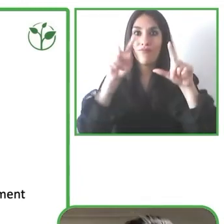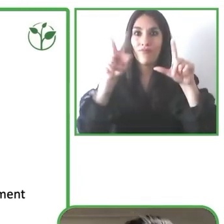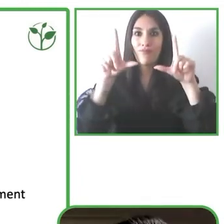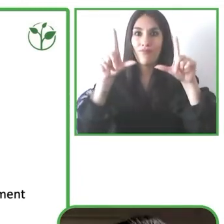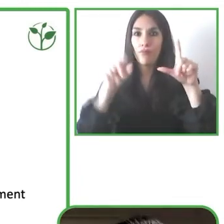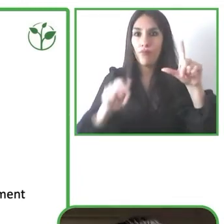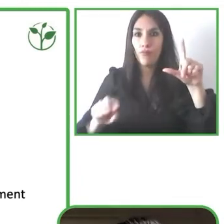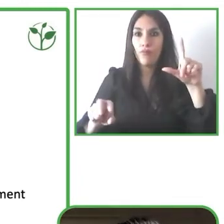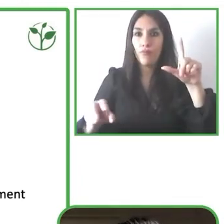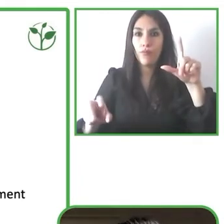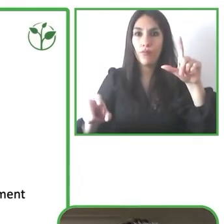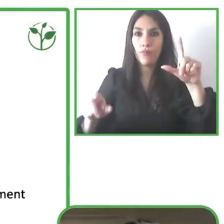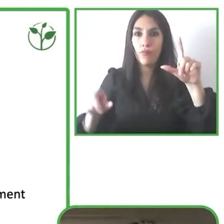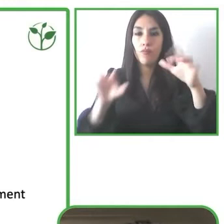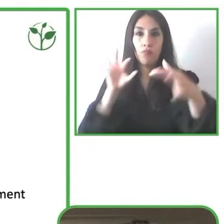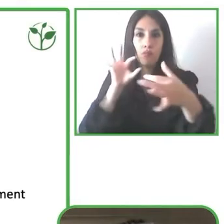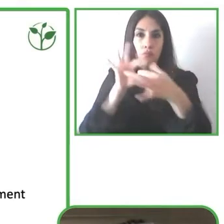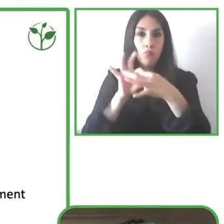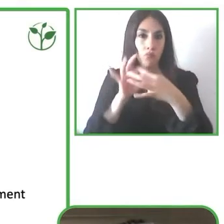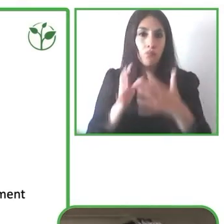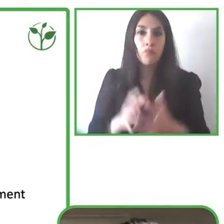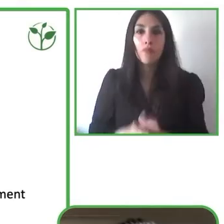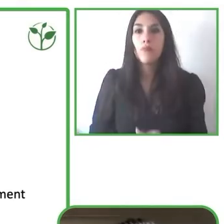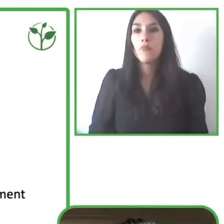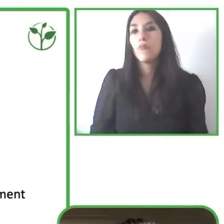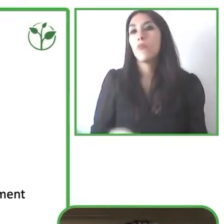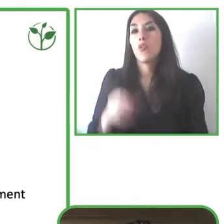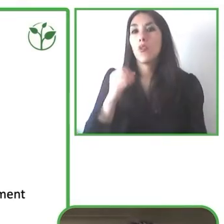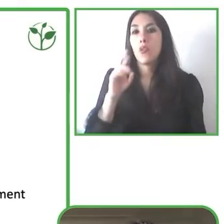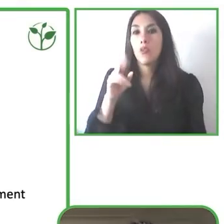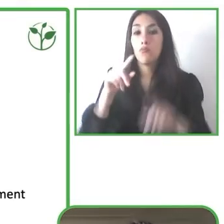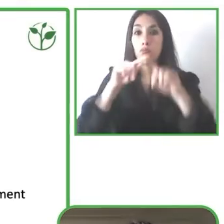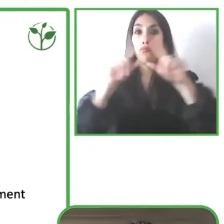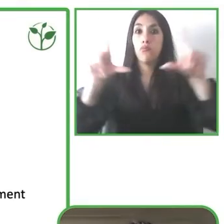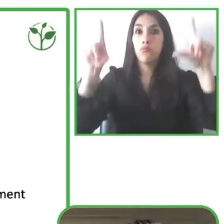to the lights and turn on the lights open door open the blinds so a range